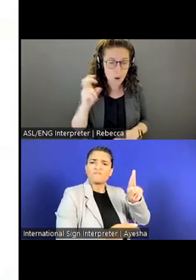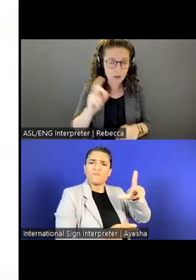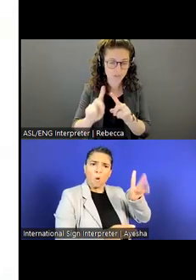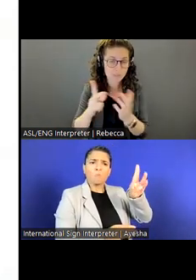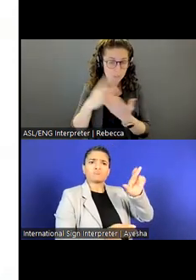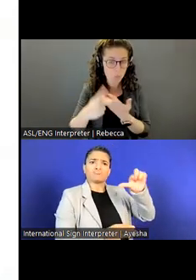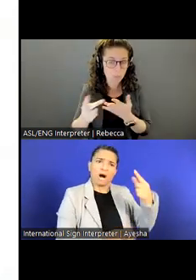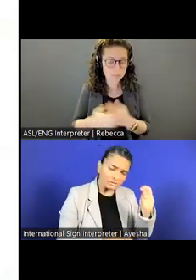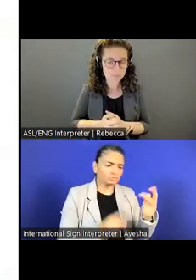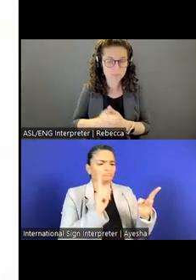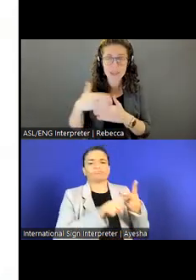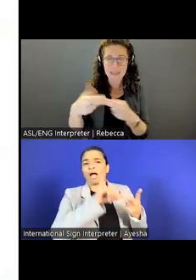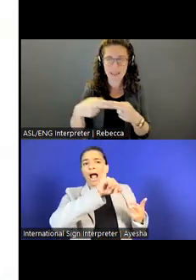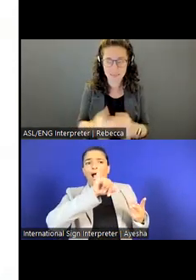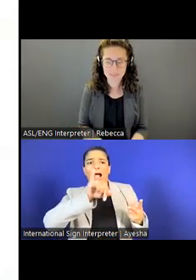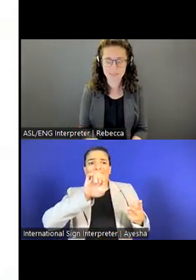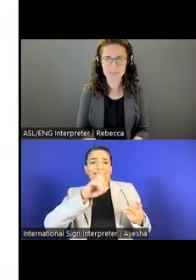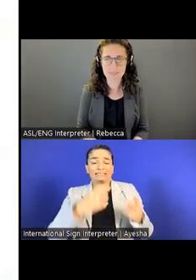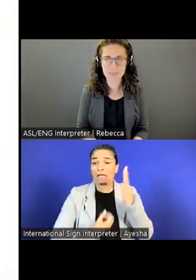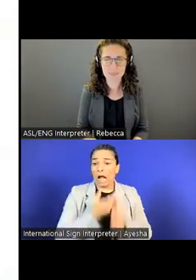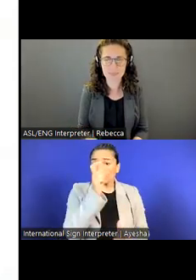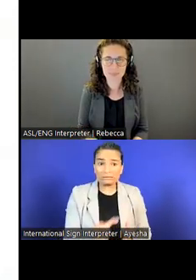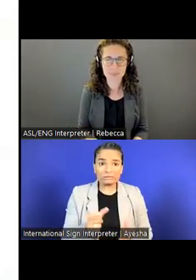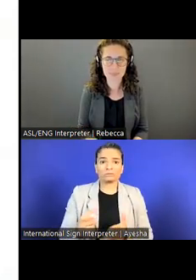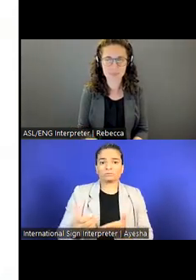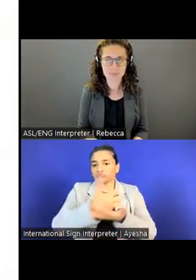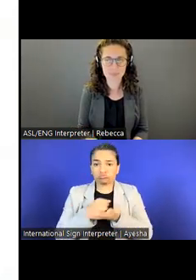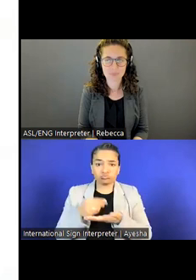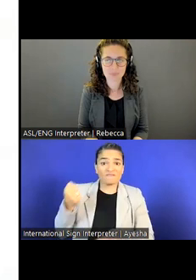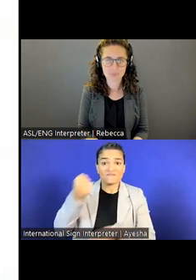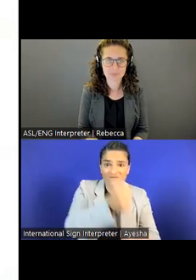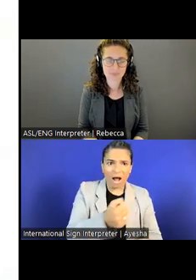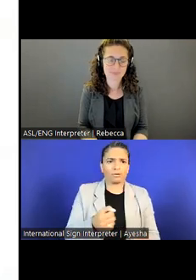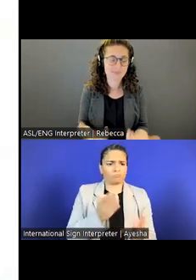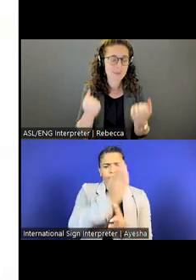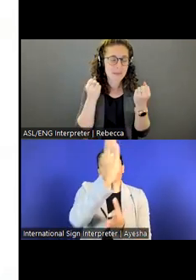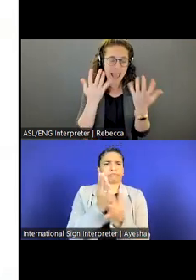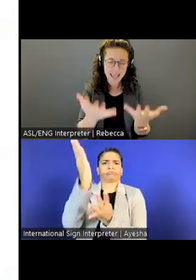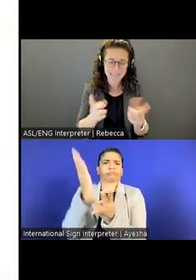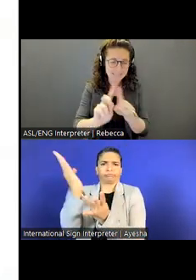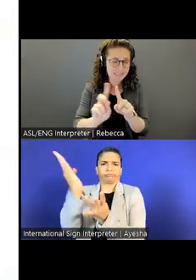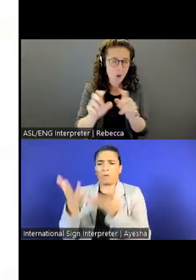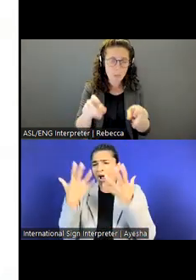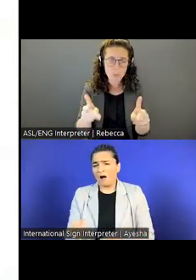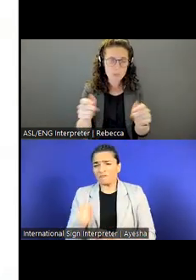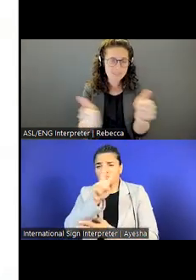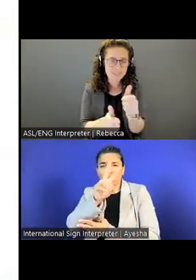Next slide. We have lots of opportunities at IIE! You can work with us.